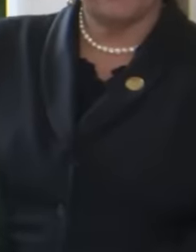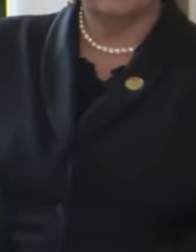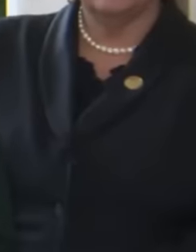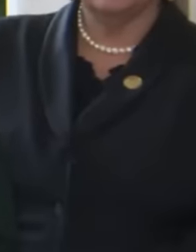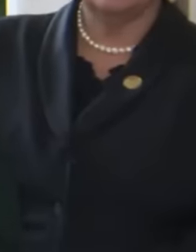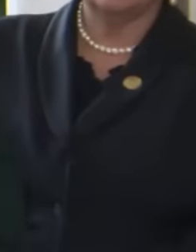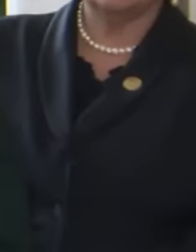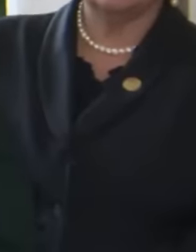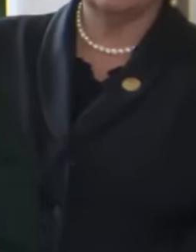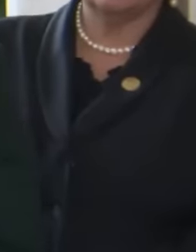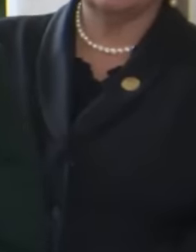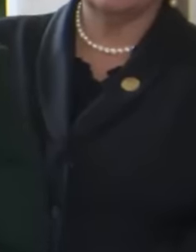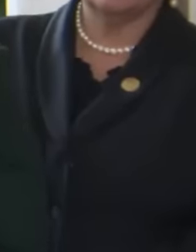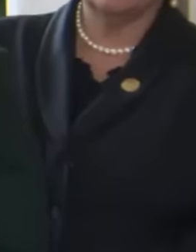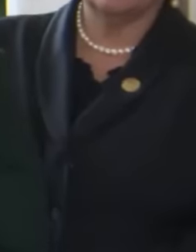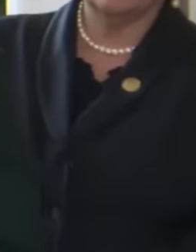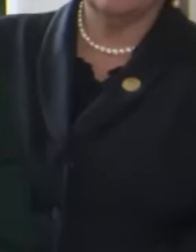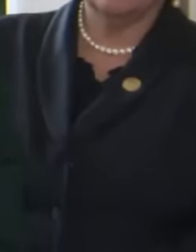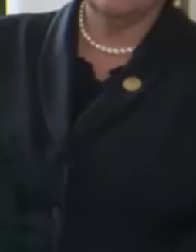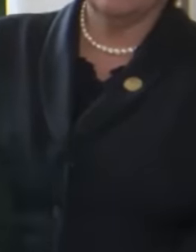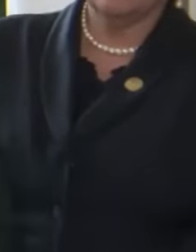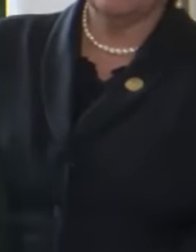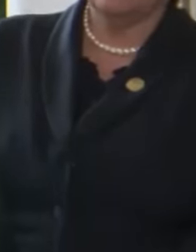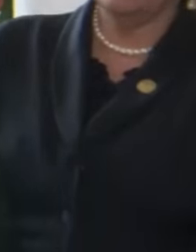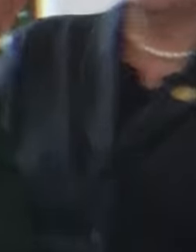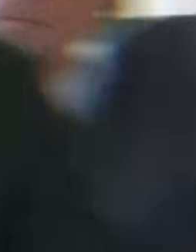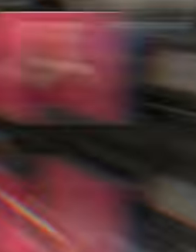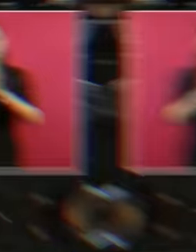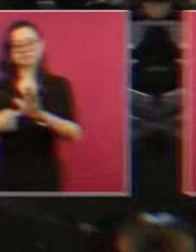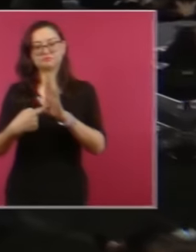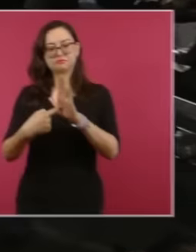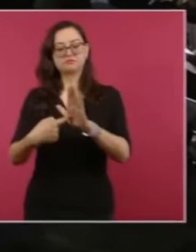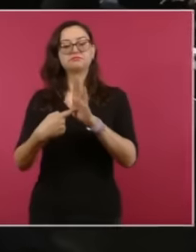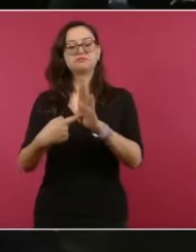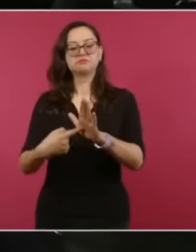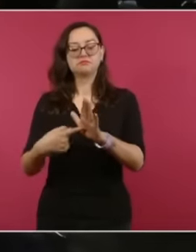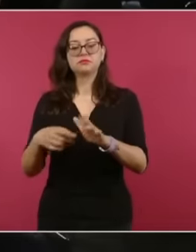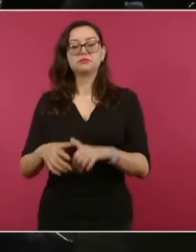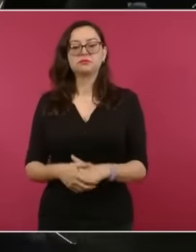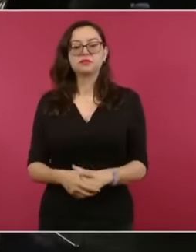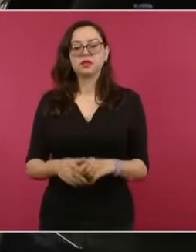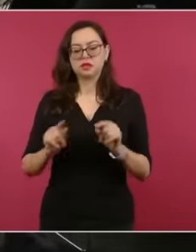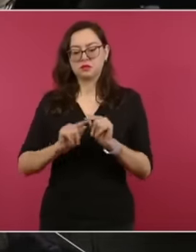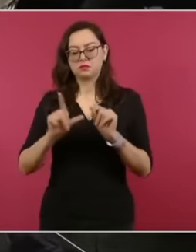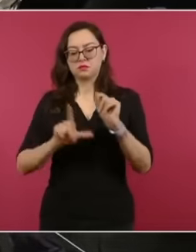who does not recognizes the evil that it has committed, let's look at the complaint that President